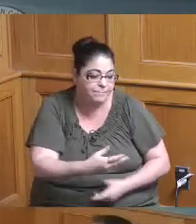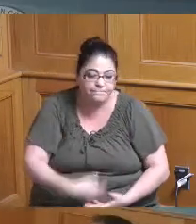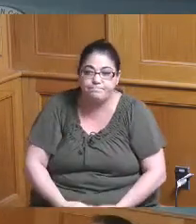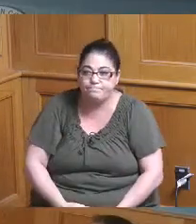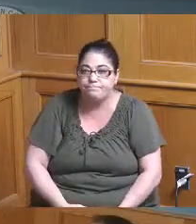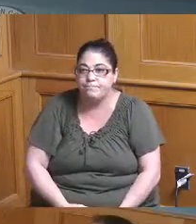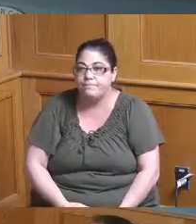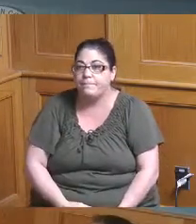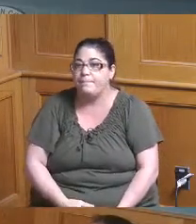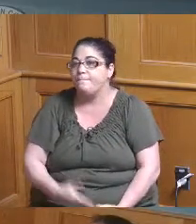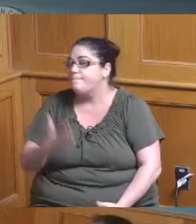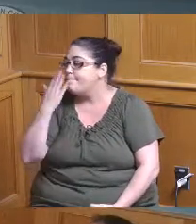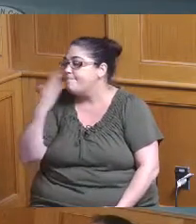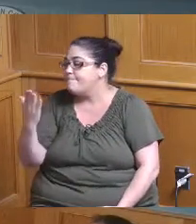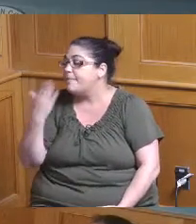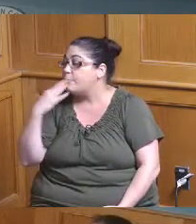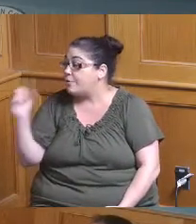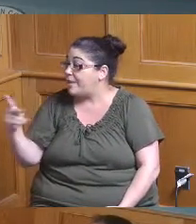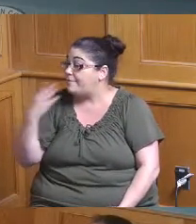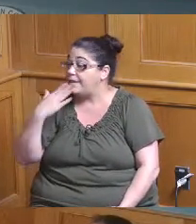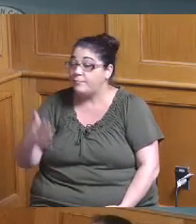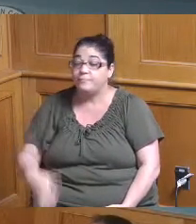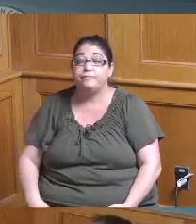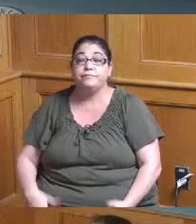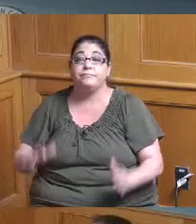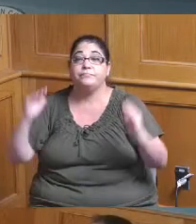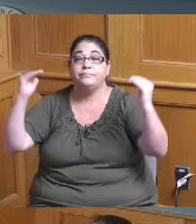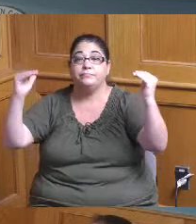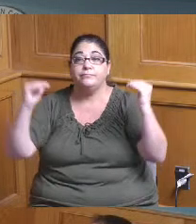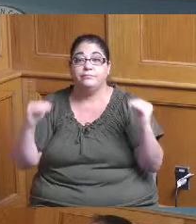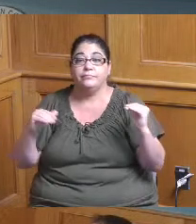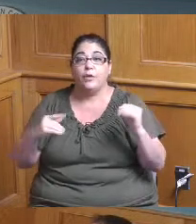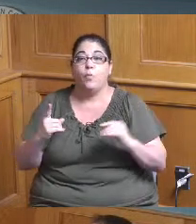thank you okay thank you all right we have one additional item